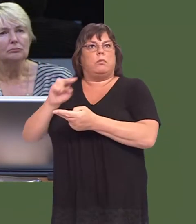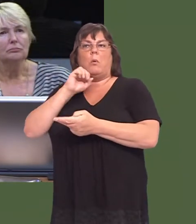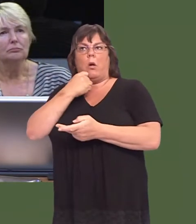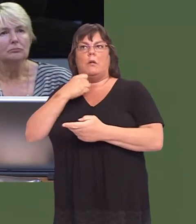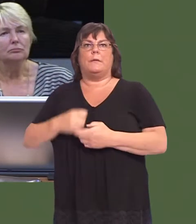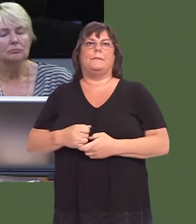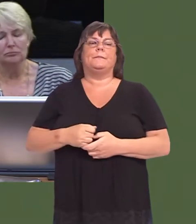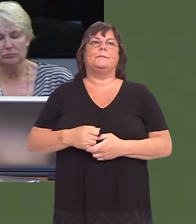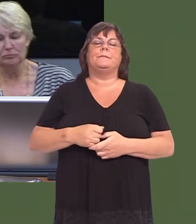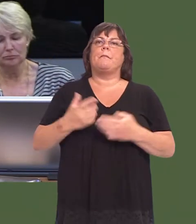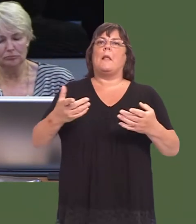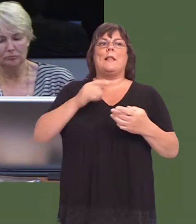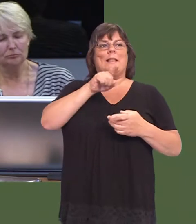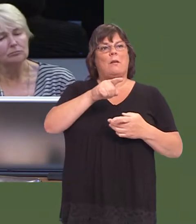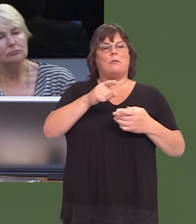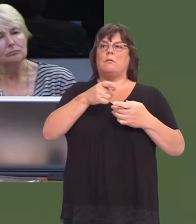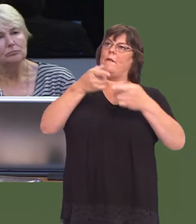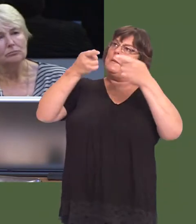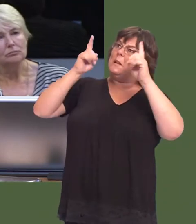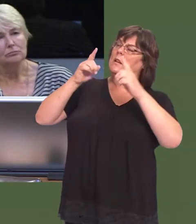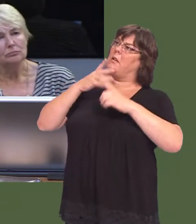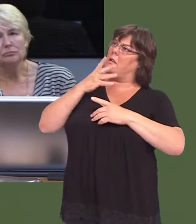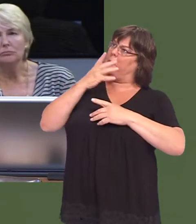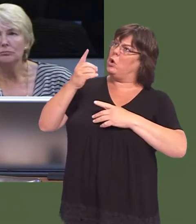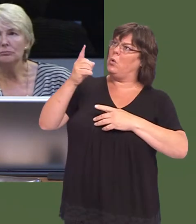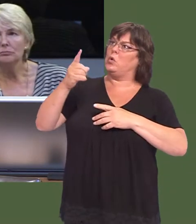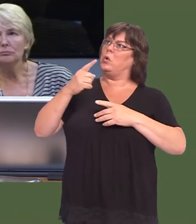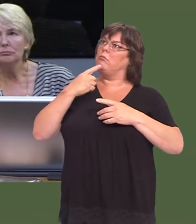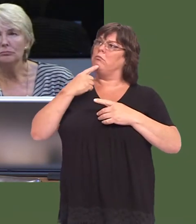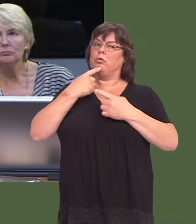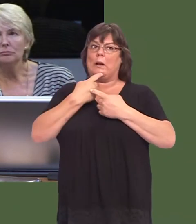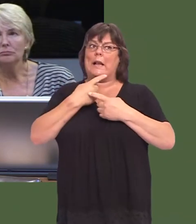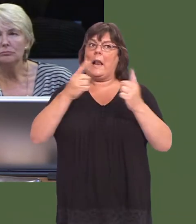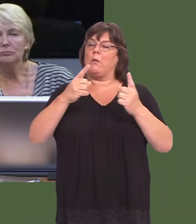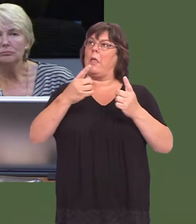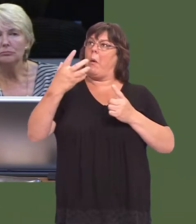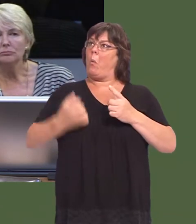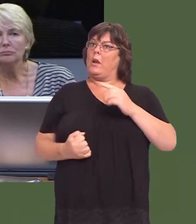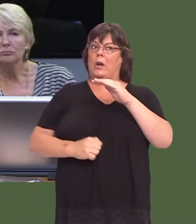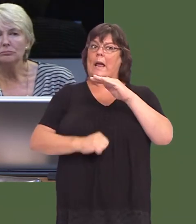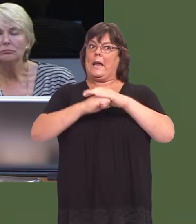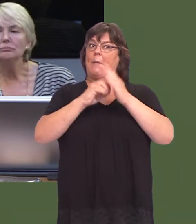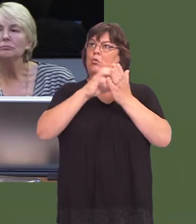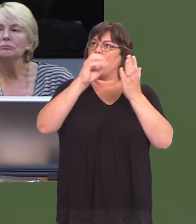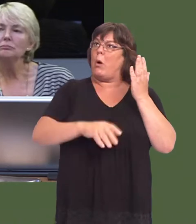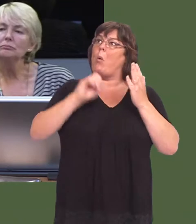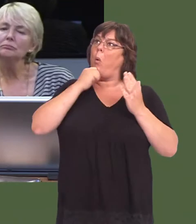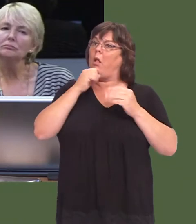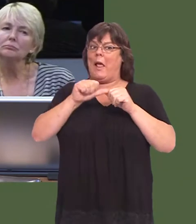Why havenít you yet announced any plans to lift the pay cap and will you make it a priority in your next budget?